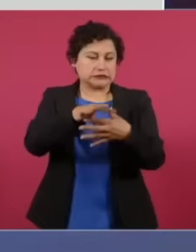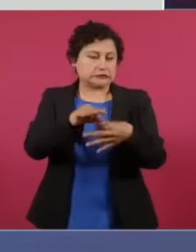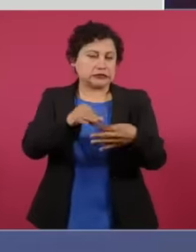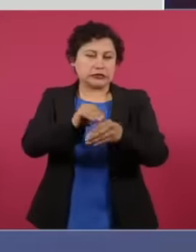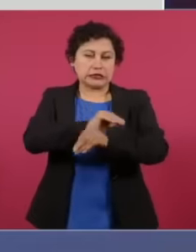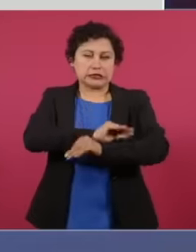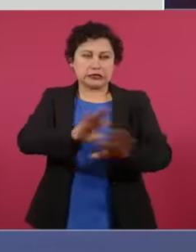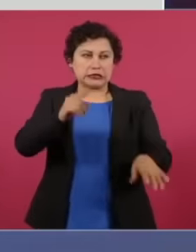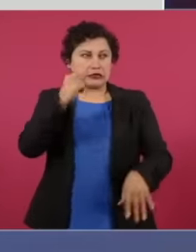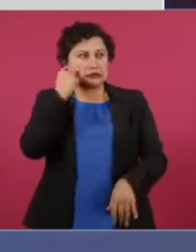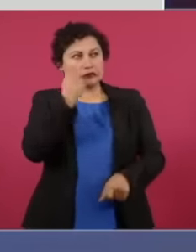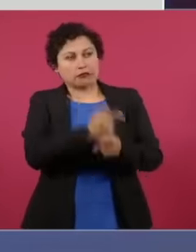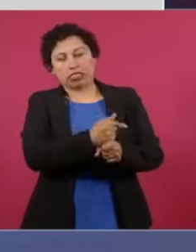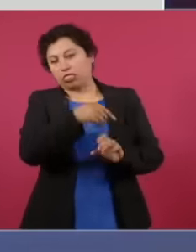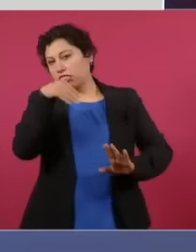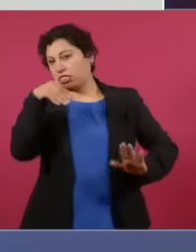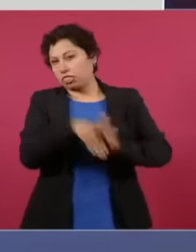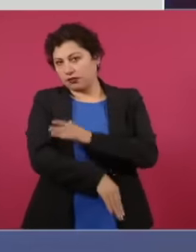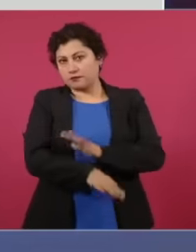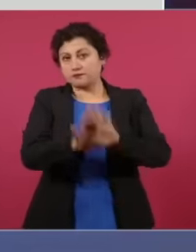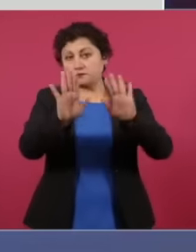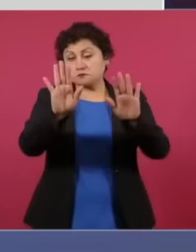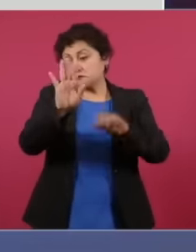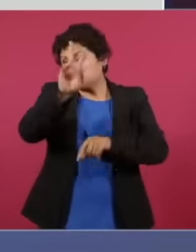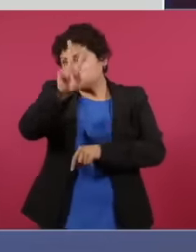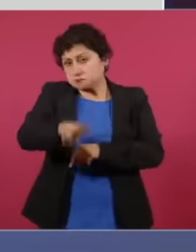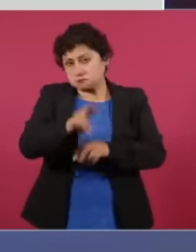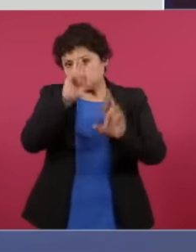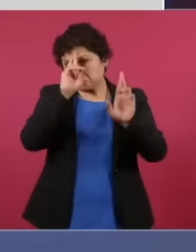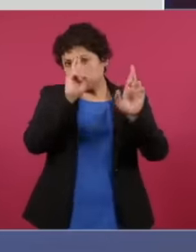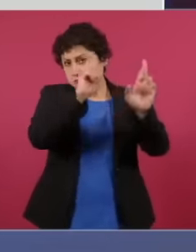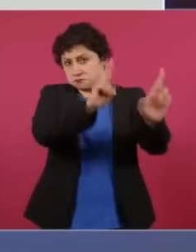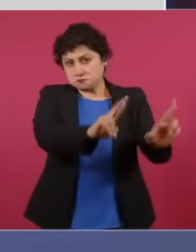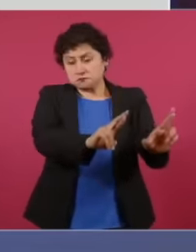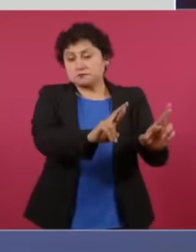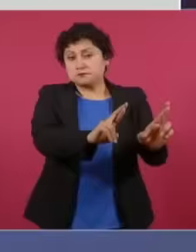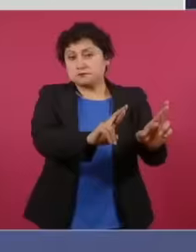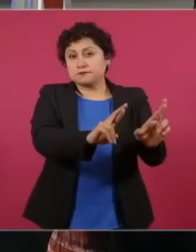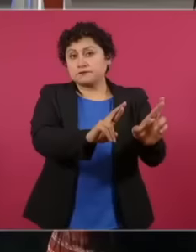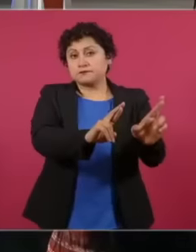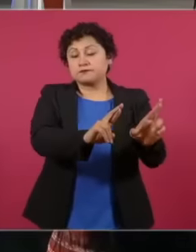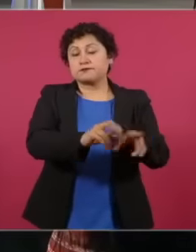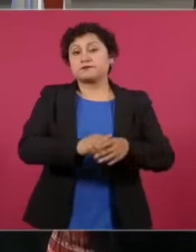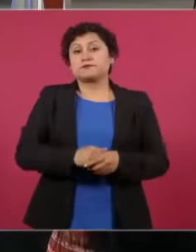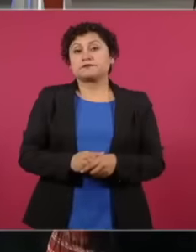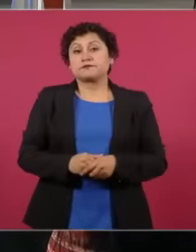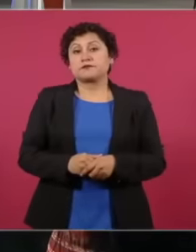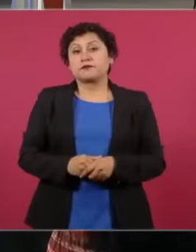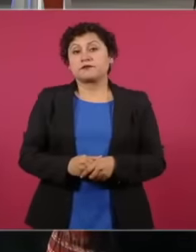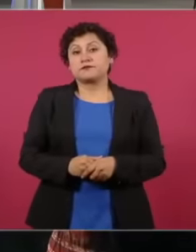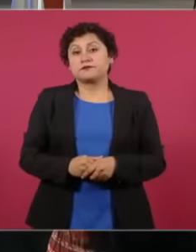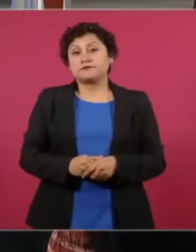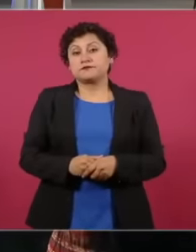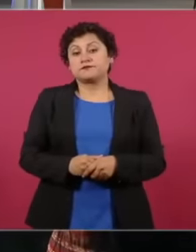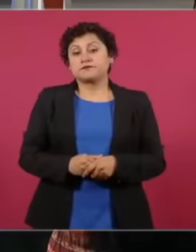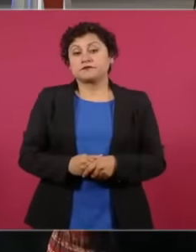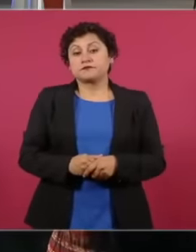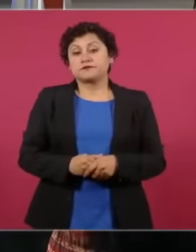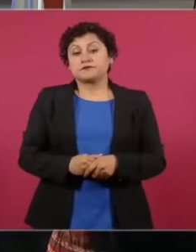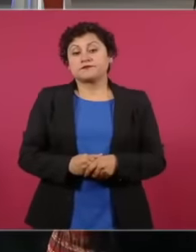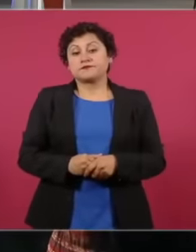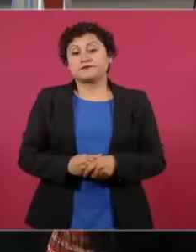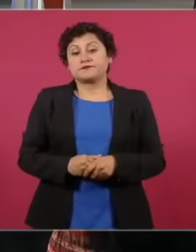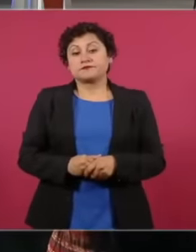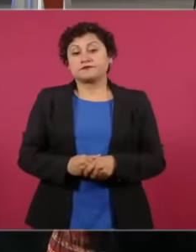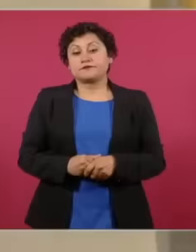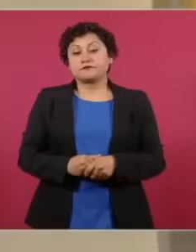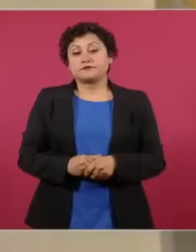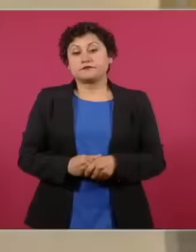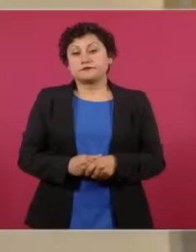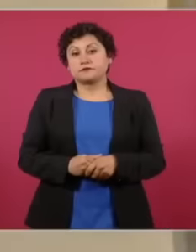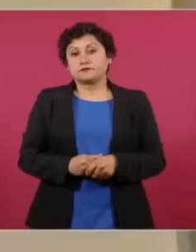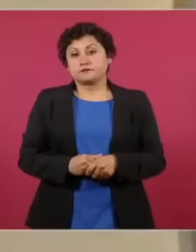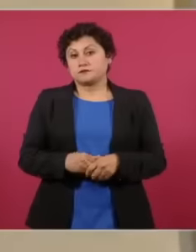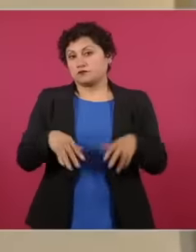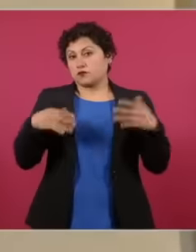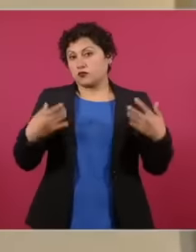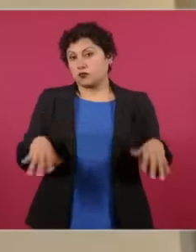and with all due respect, he is an older and wise man for the